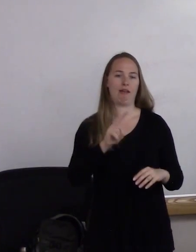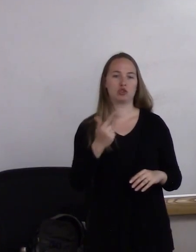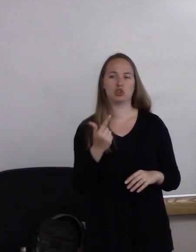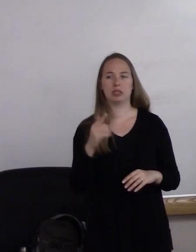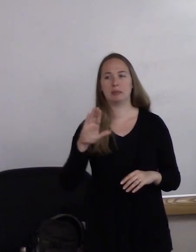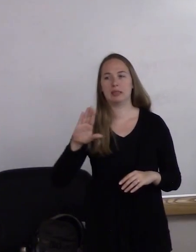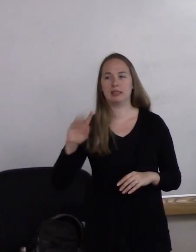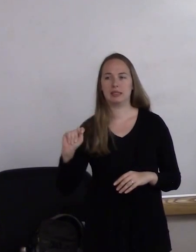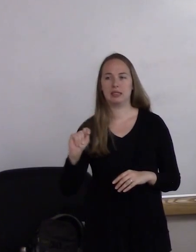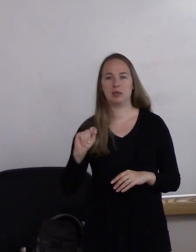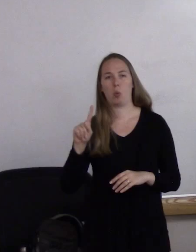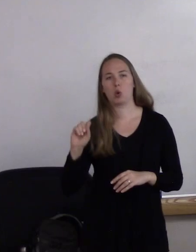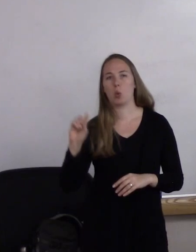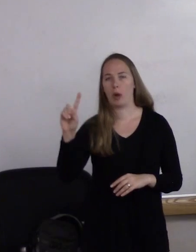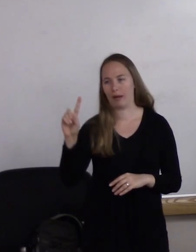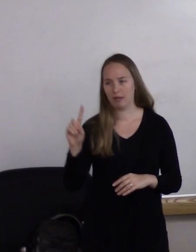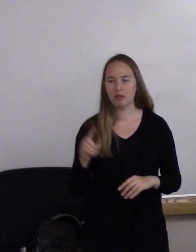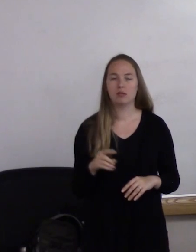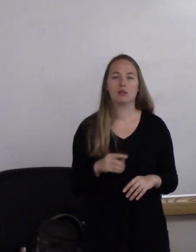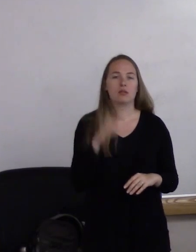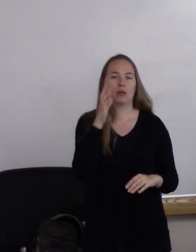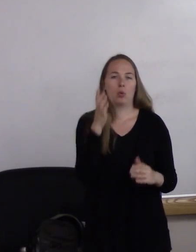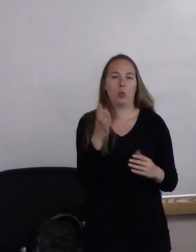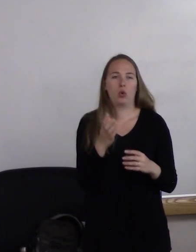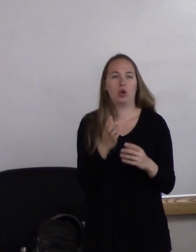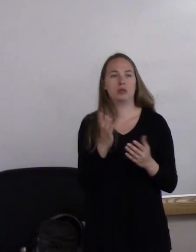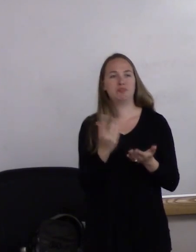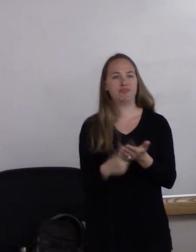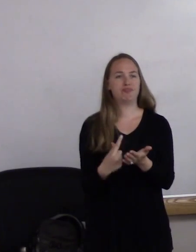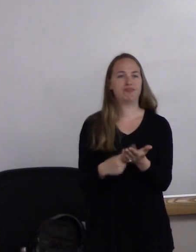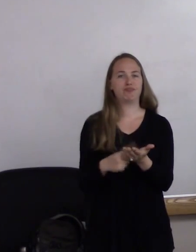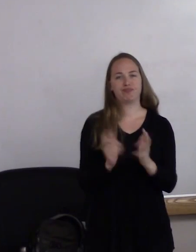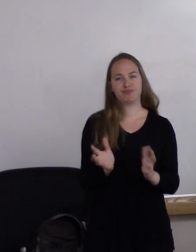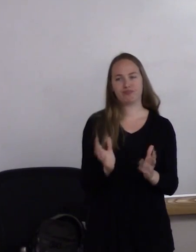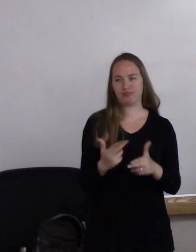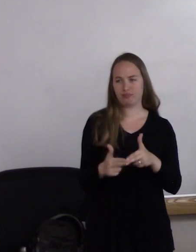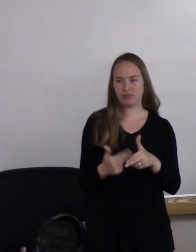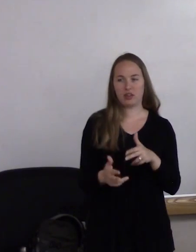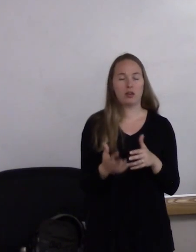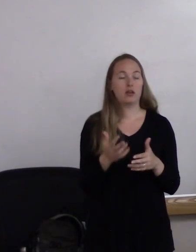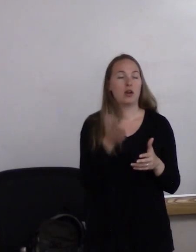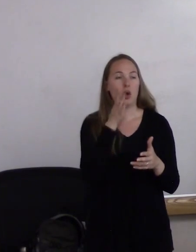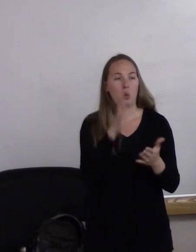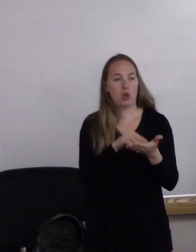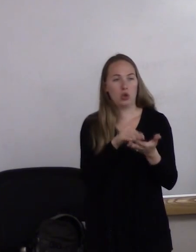We'll take some time to chat a little bit about it and learn a little bit about the history